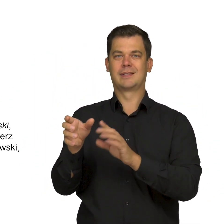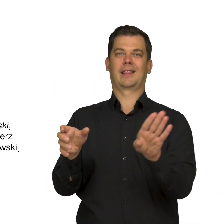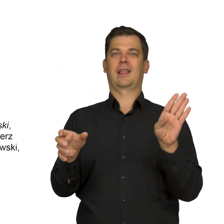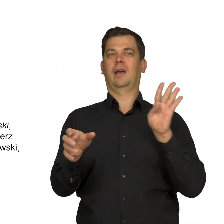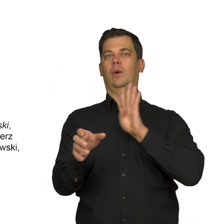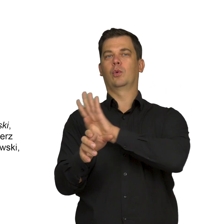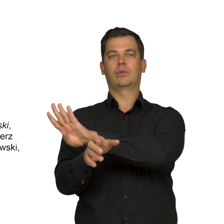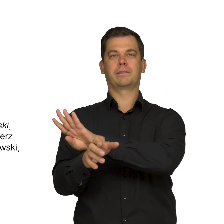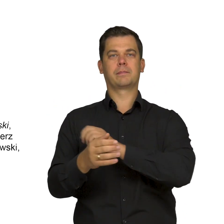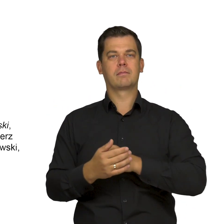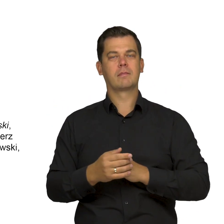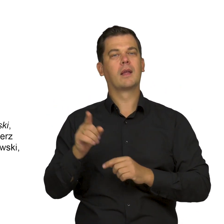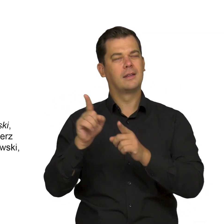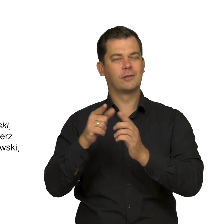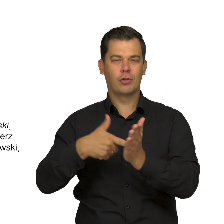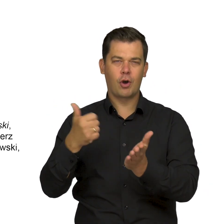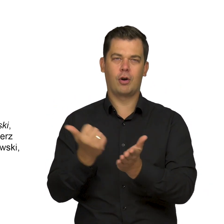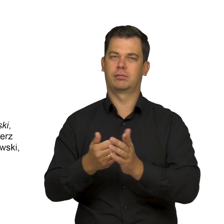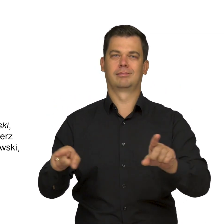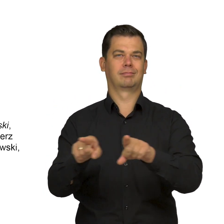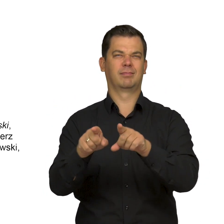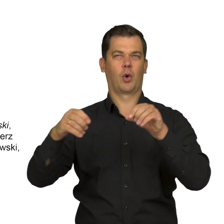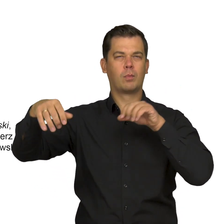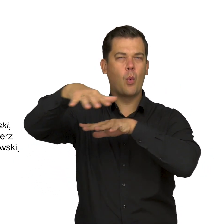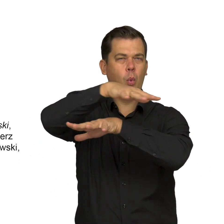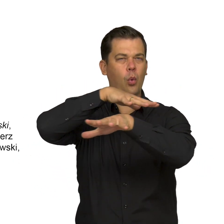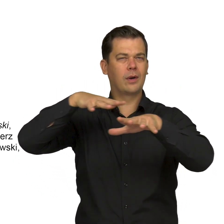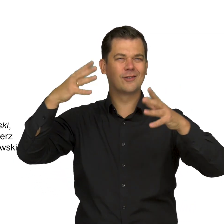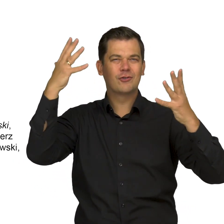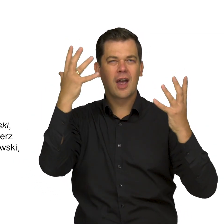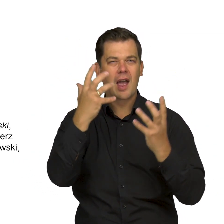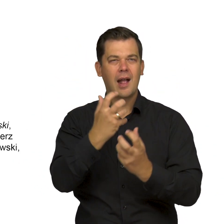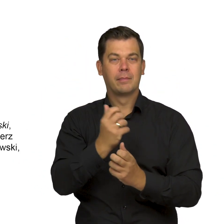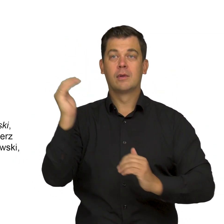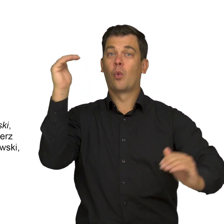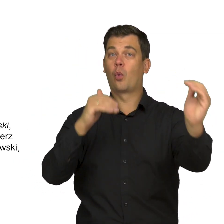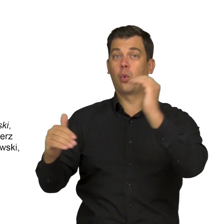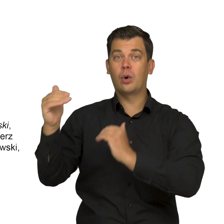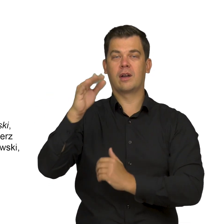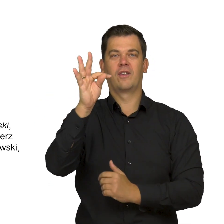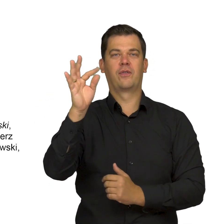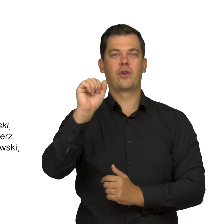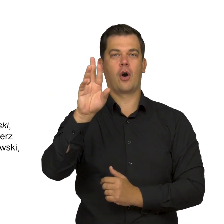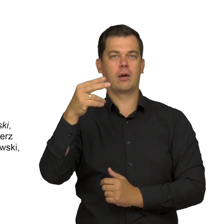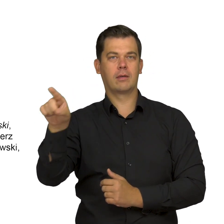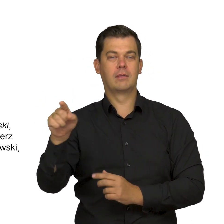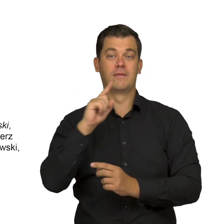We may again see the same elements: clouds, overcast sky, mountains,